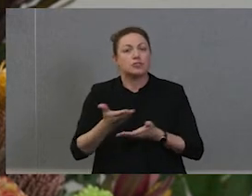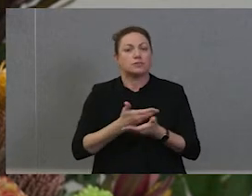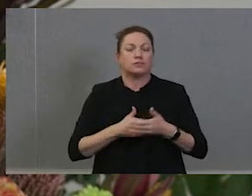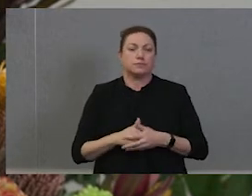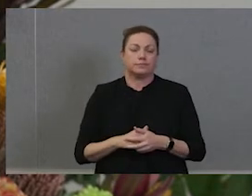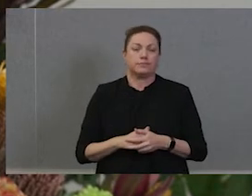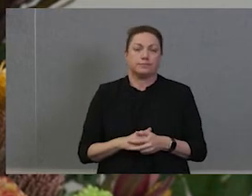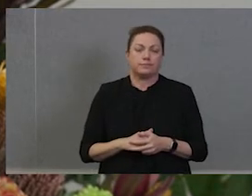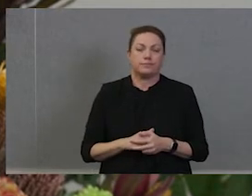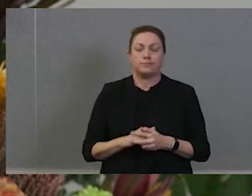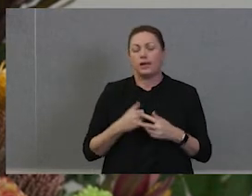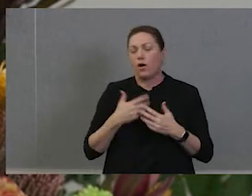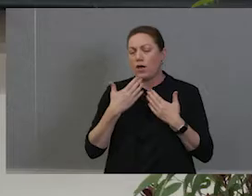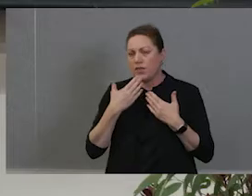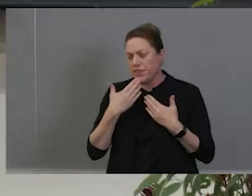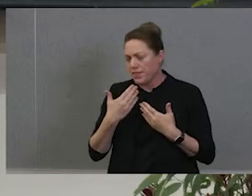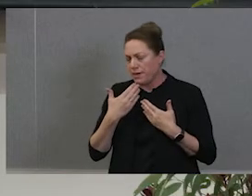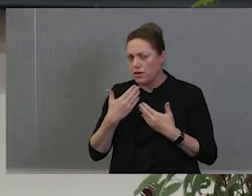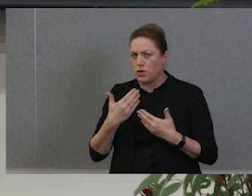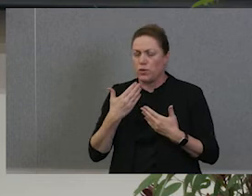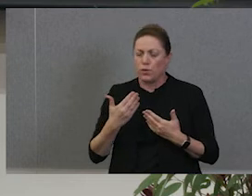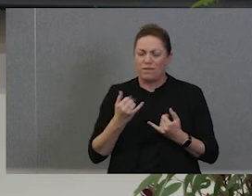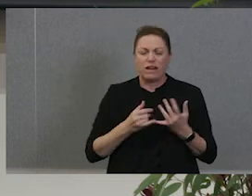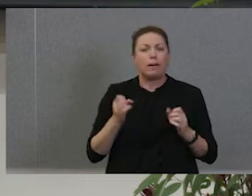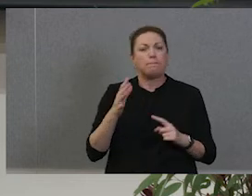Thank you so much. So that's a really important point and it sort of goes back